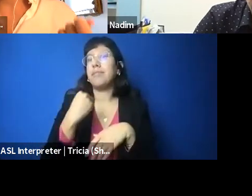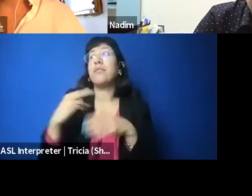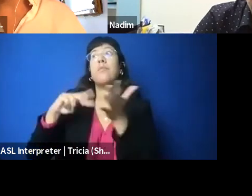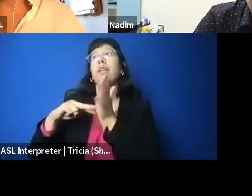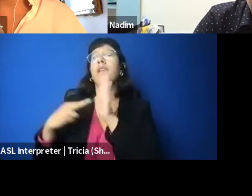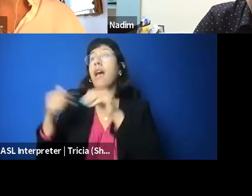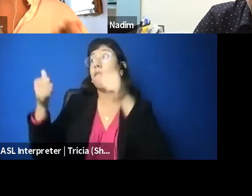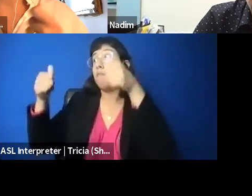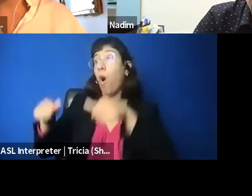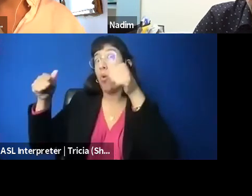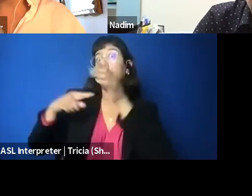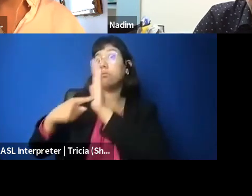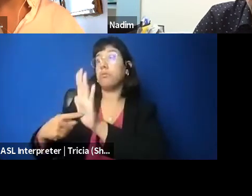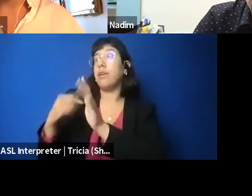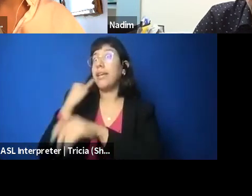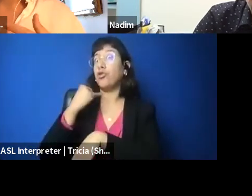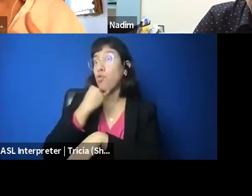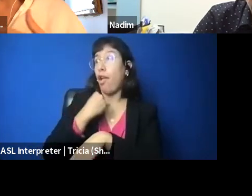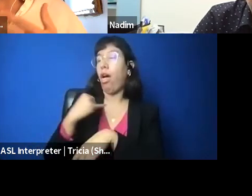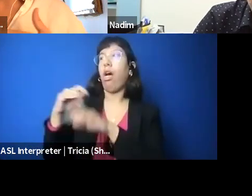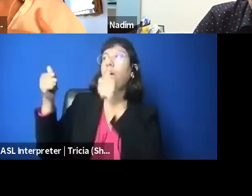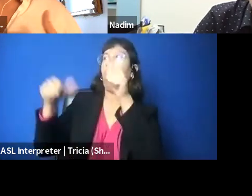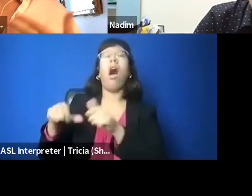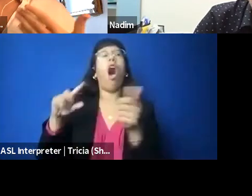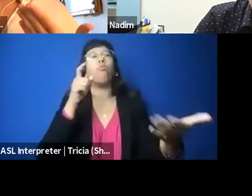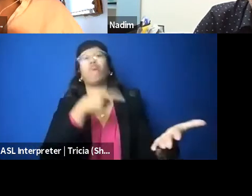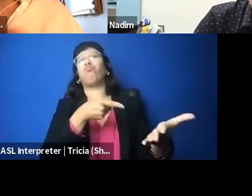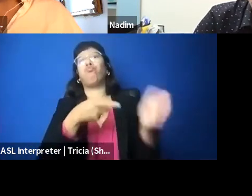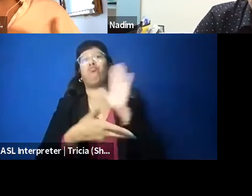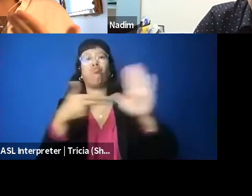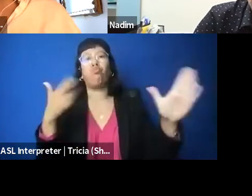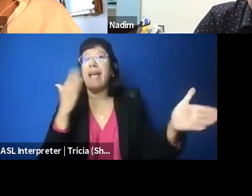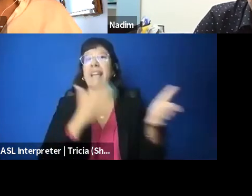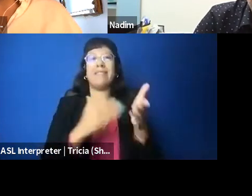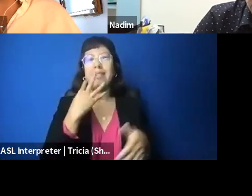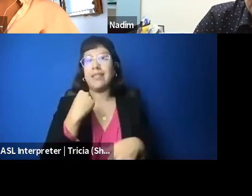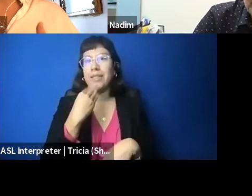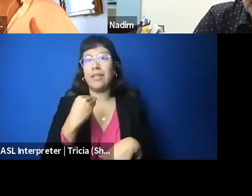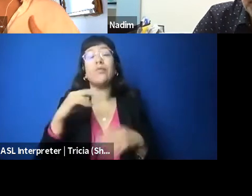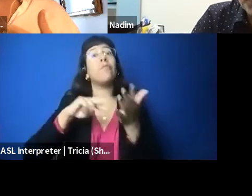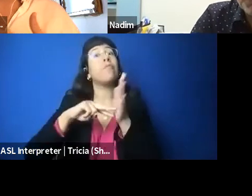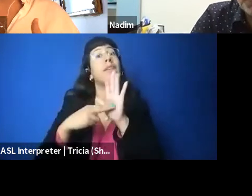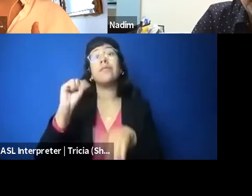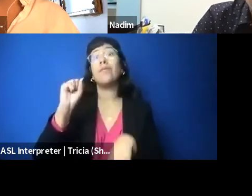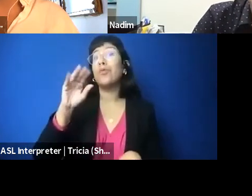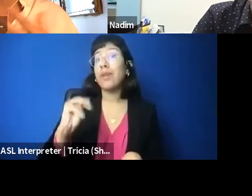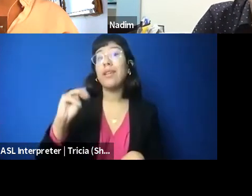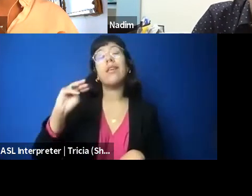with antisemitism and hoping that social media companies and third parties, third party platforms adopt this